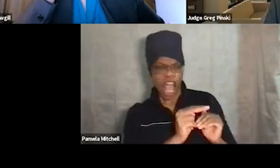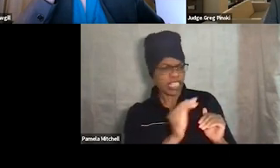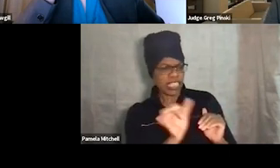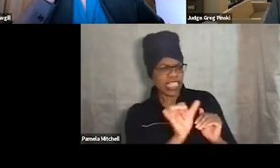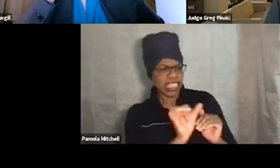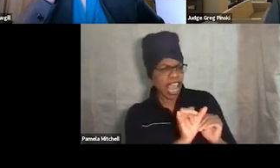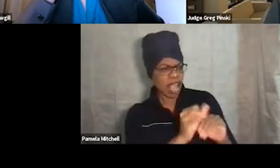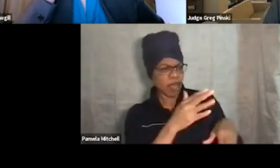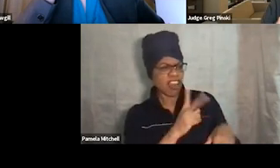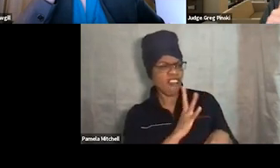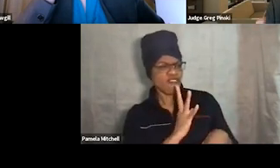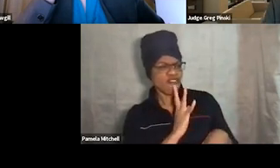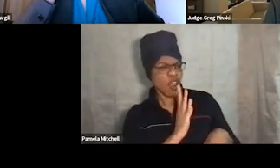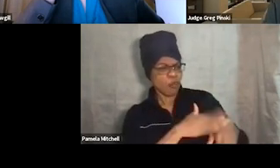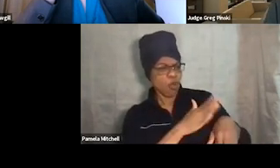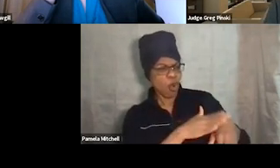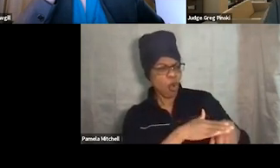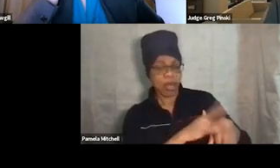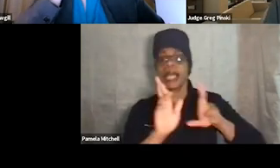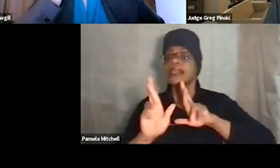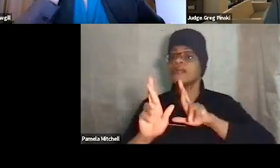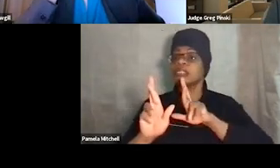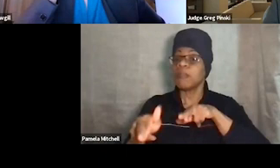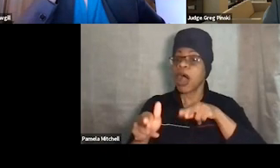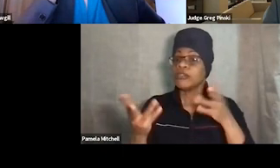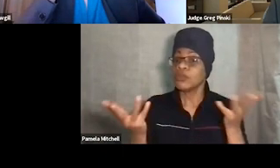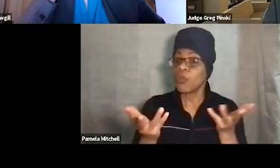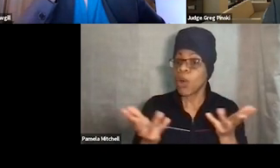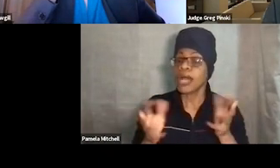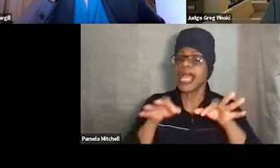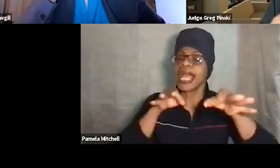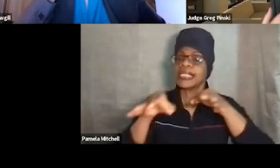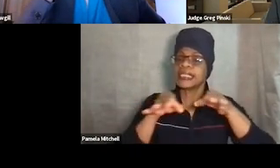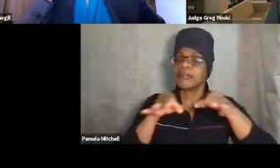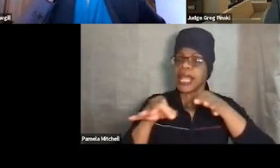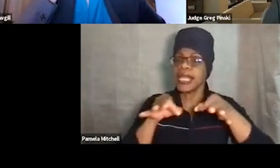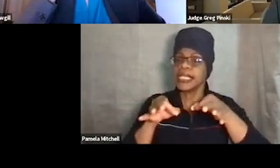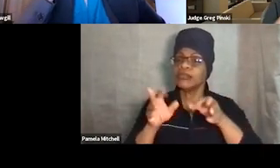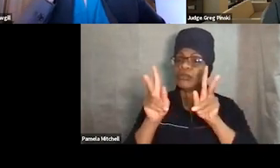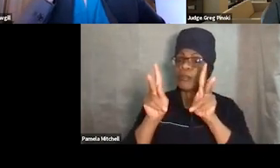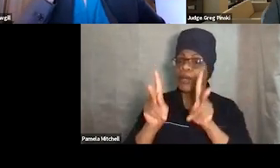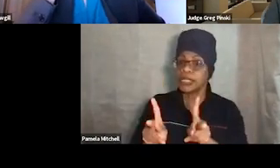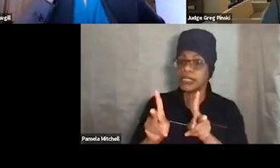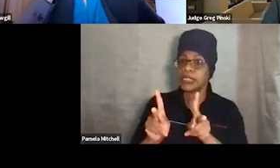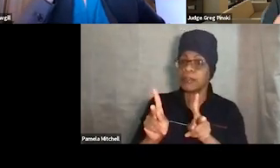The response to that is explaining to the phase five participant that, "Hey, you have already,